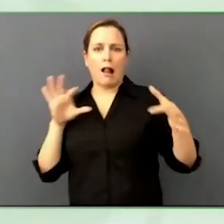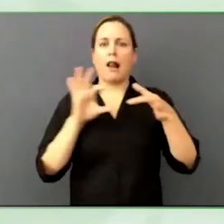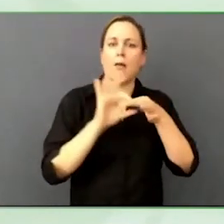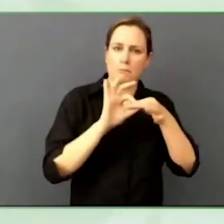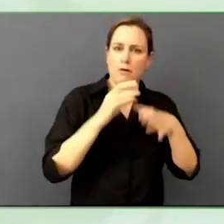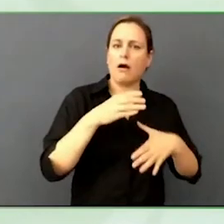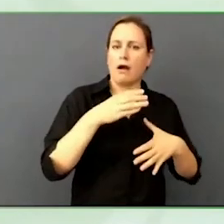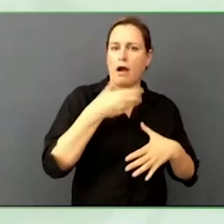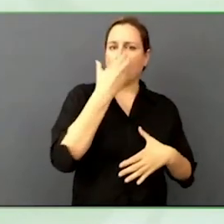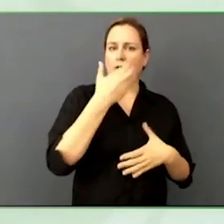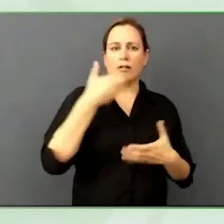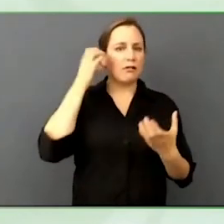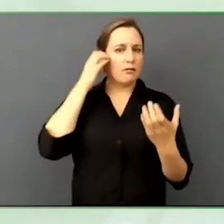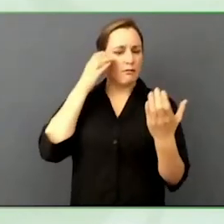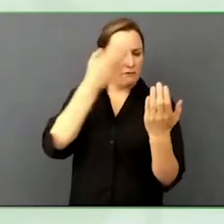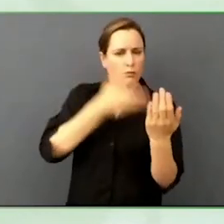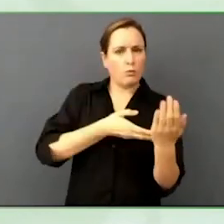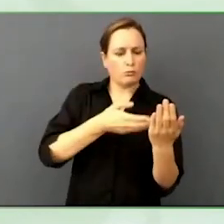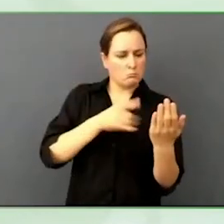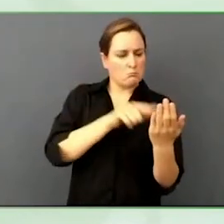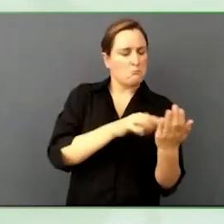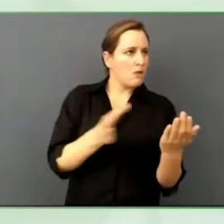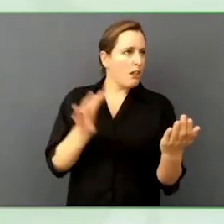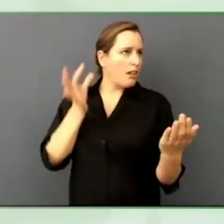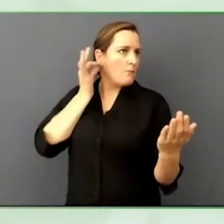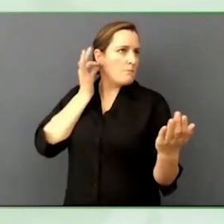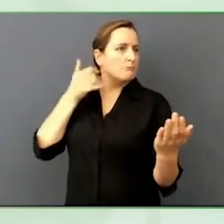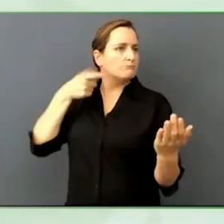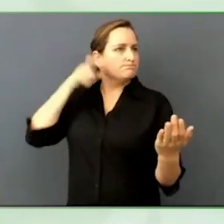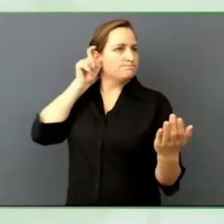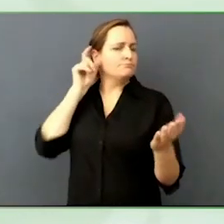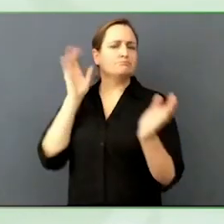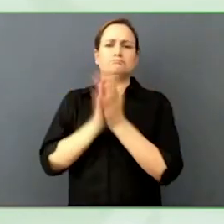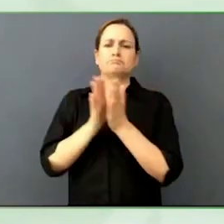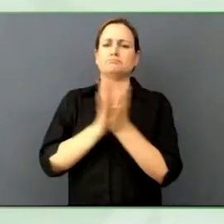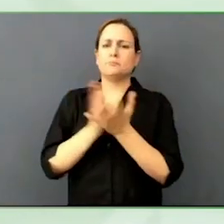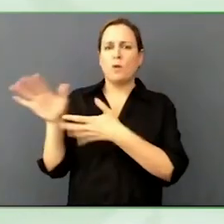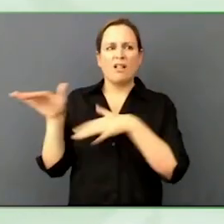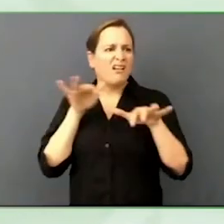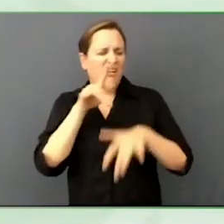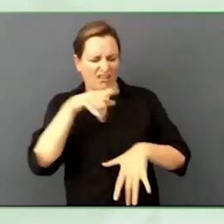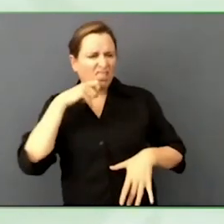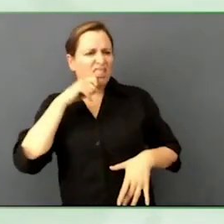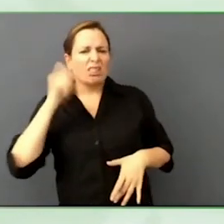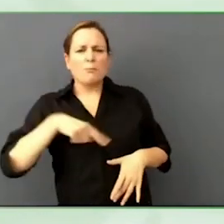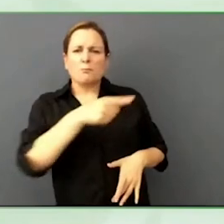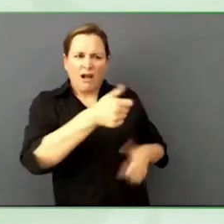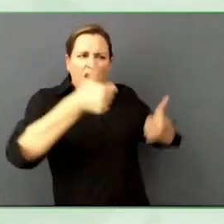Find ways to embedded in the mainstream activity so it is no longer just for the disability population.